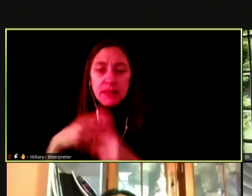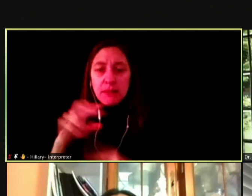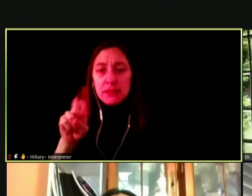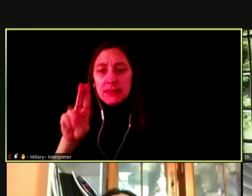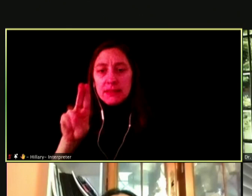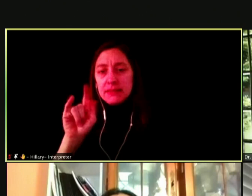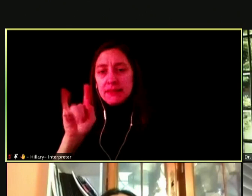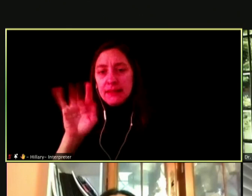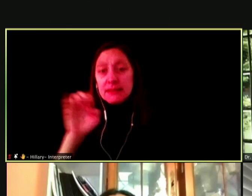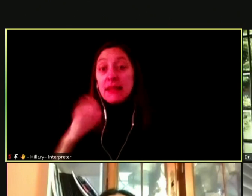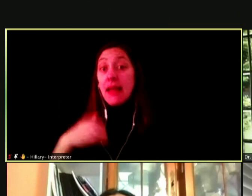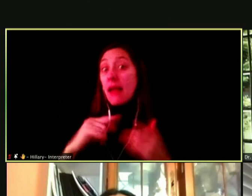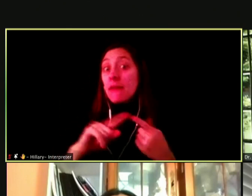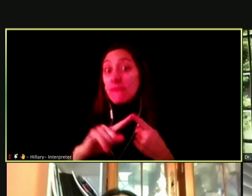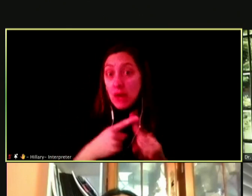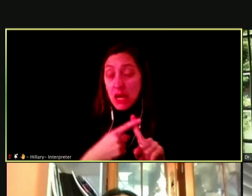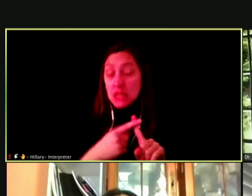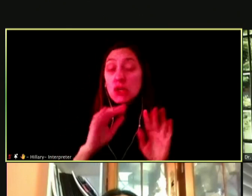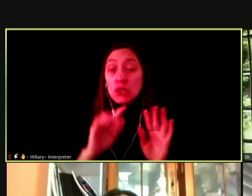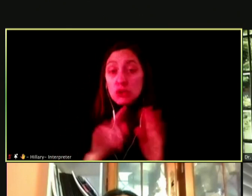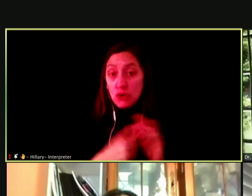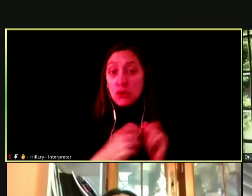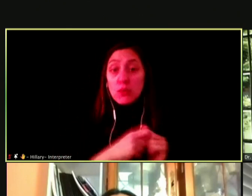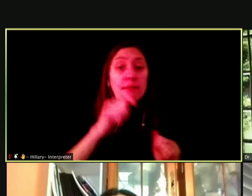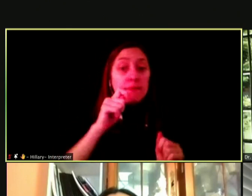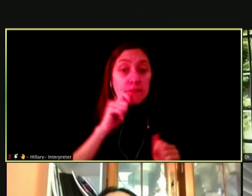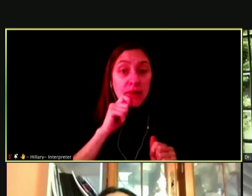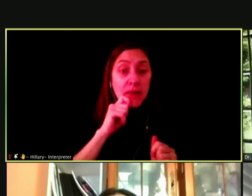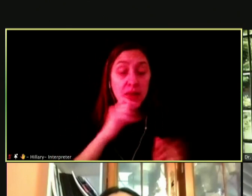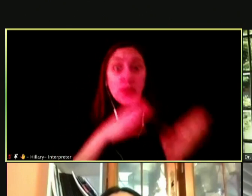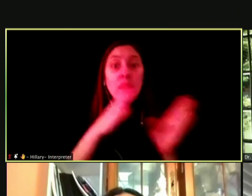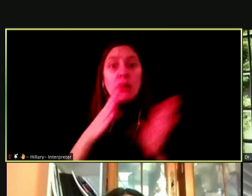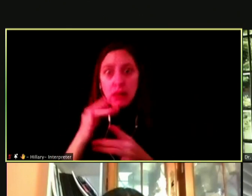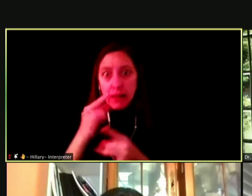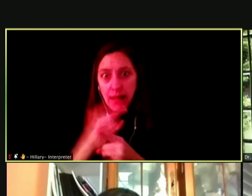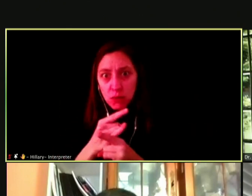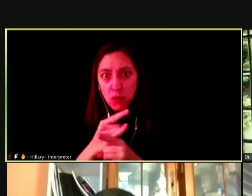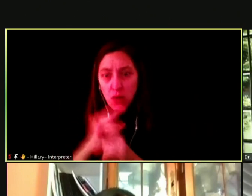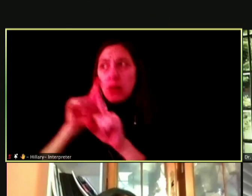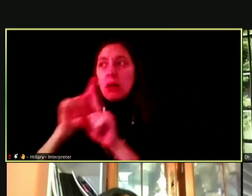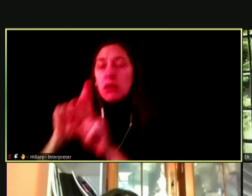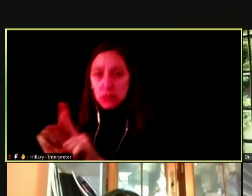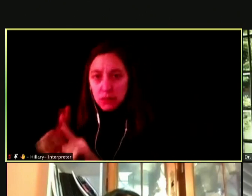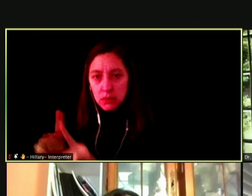THEY MOVED ON TO ALCOHOL, DIFFERENT TYPES OF DRUGS AND THAT IS NOT ONLY IMPACTED THEM,